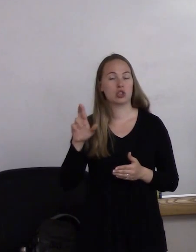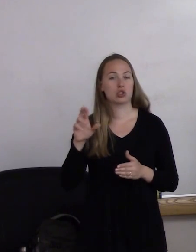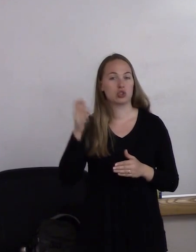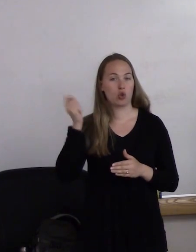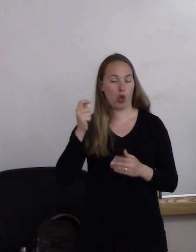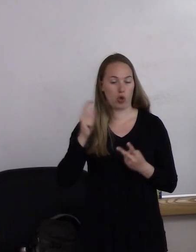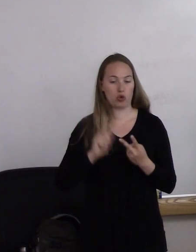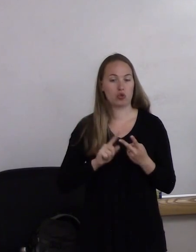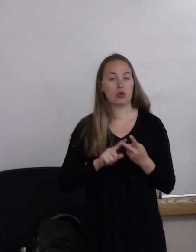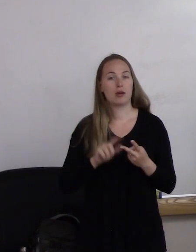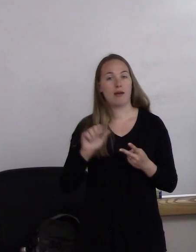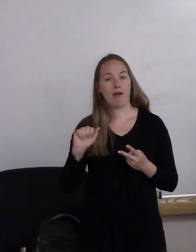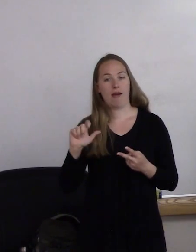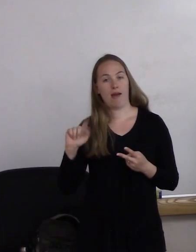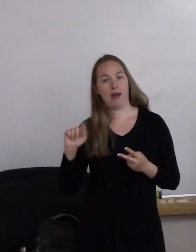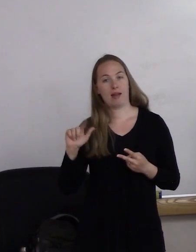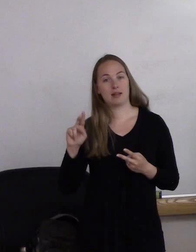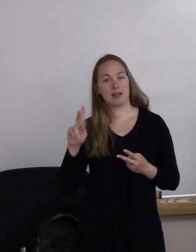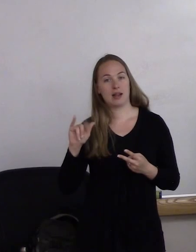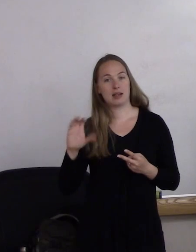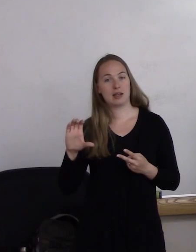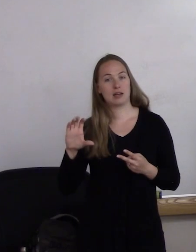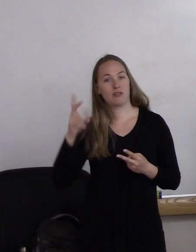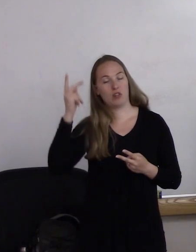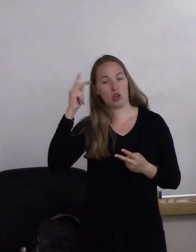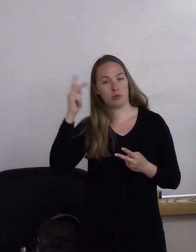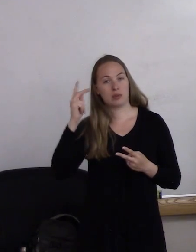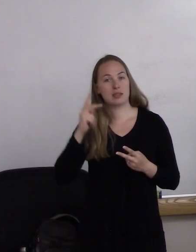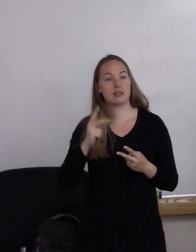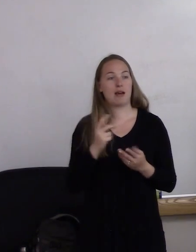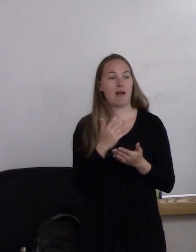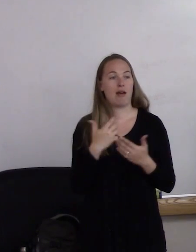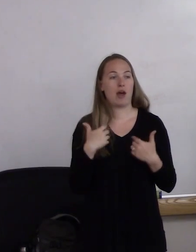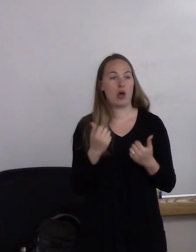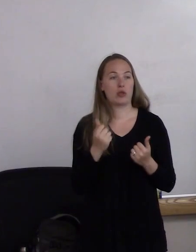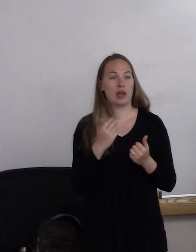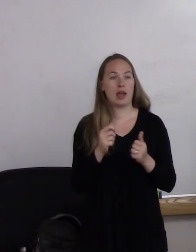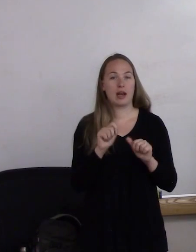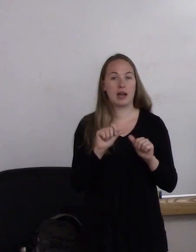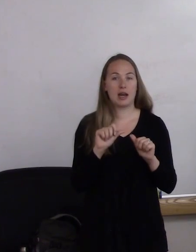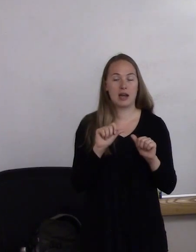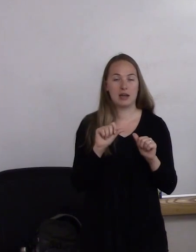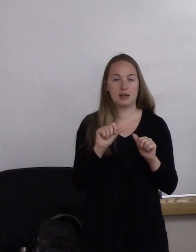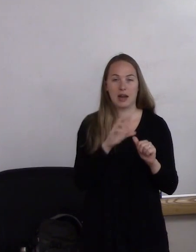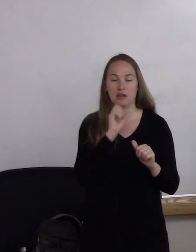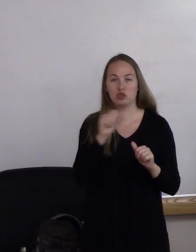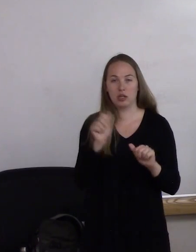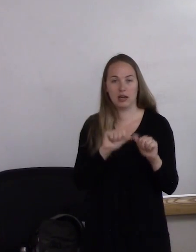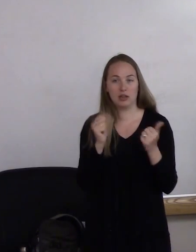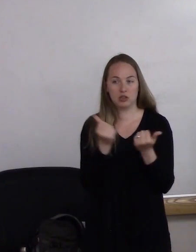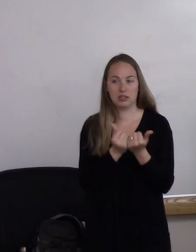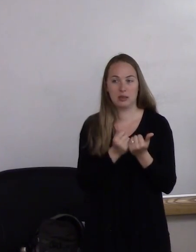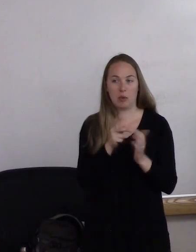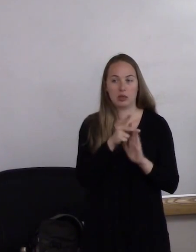and Atlantic Philanthropies Health and Aging Policy and American Political Science Association Congressional fellow.